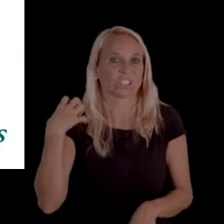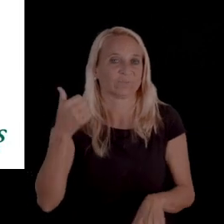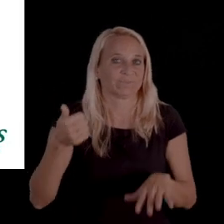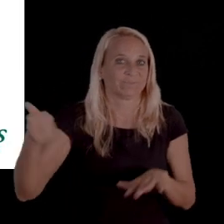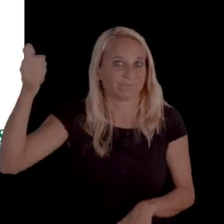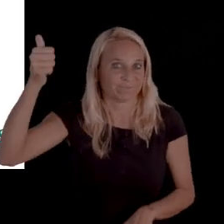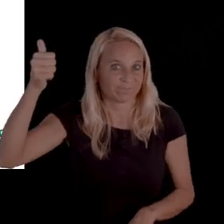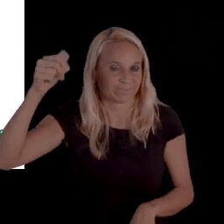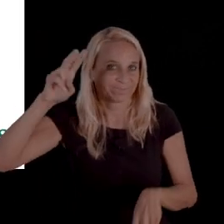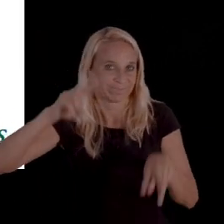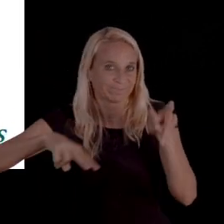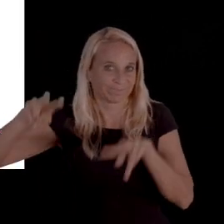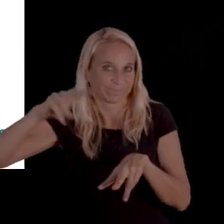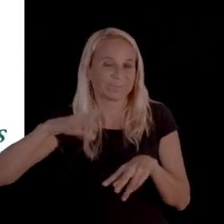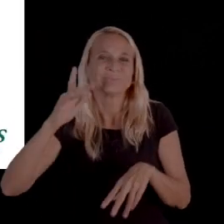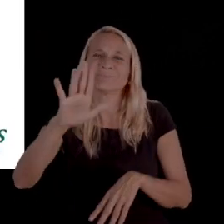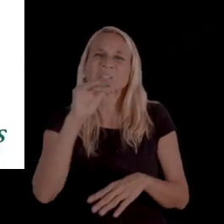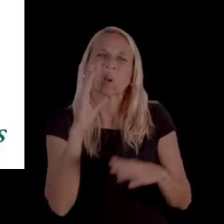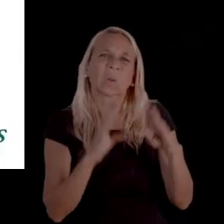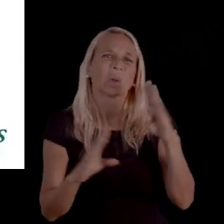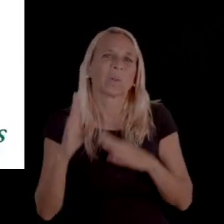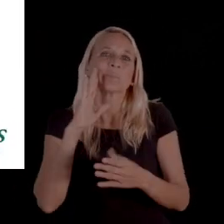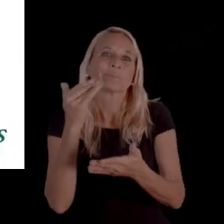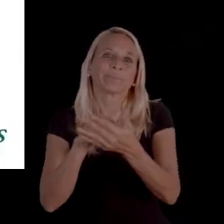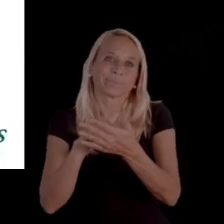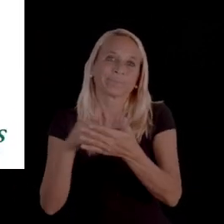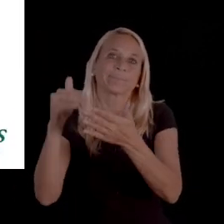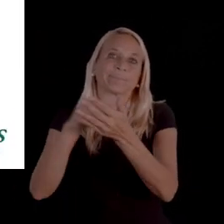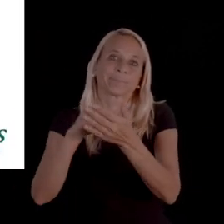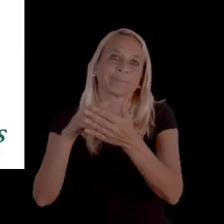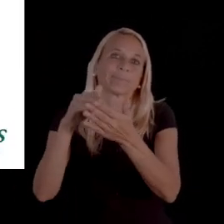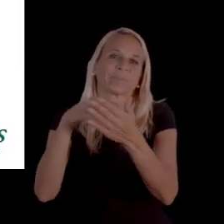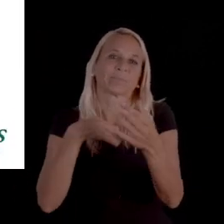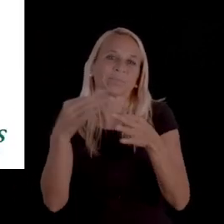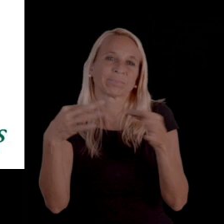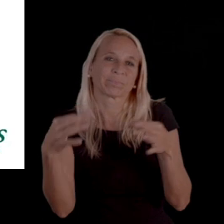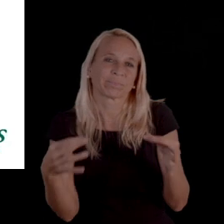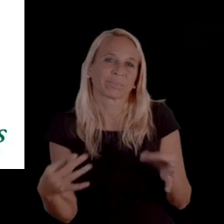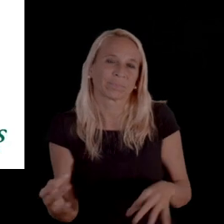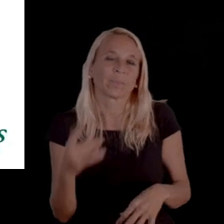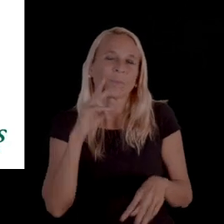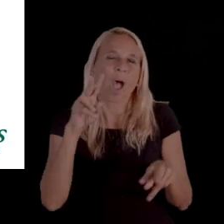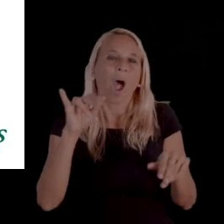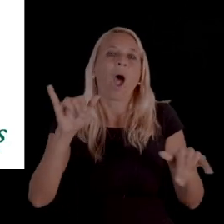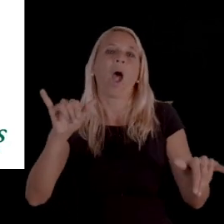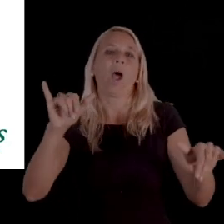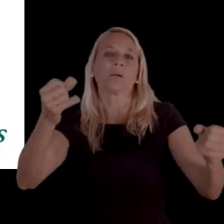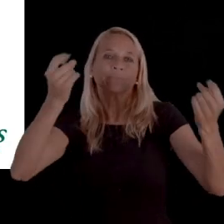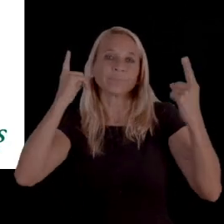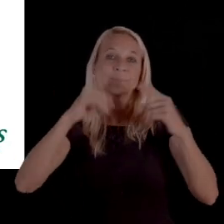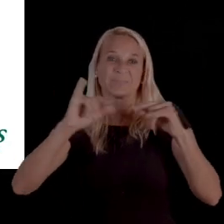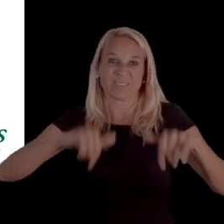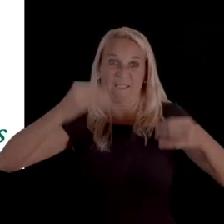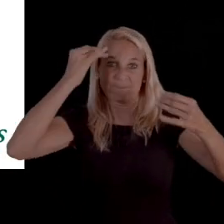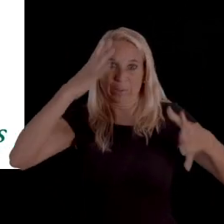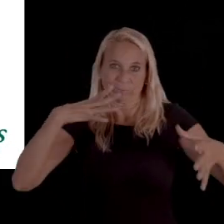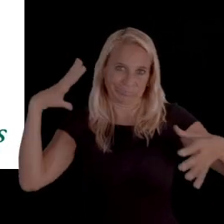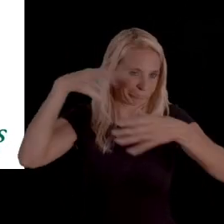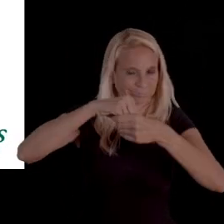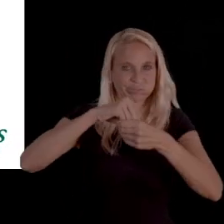And not to worry, it'll be repeated again in sessions 'cause I know it's a lot of information to take in, but this information is included